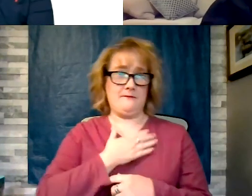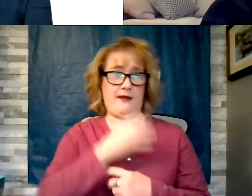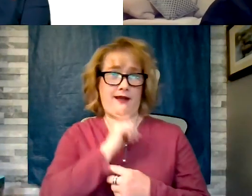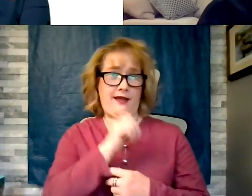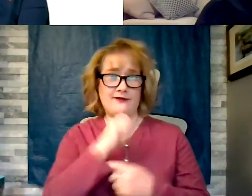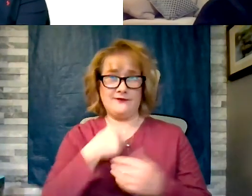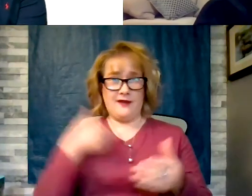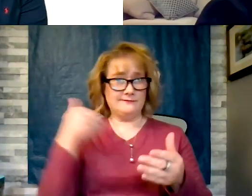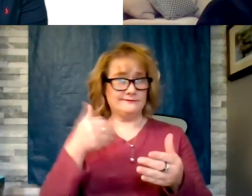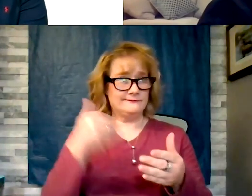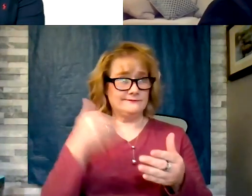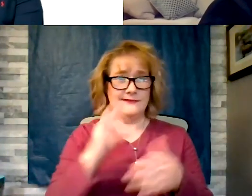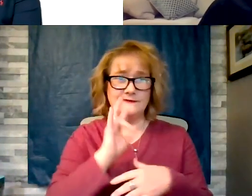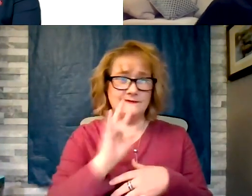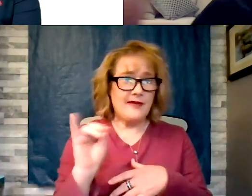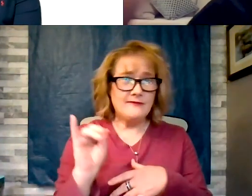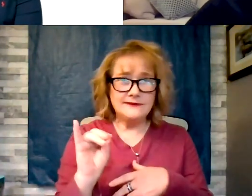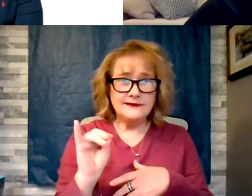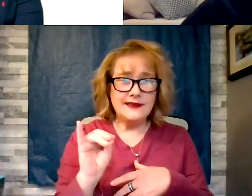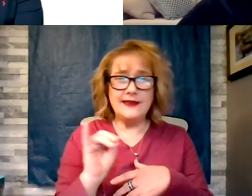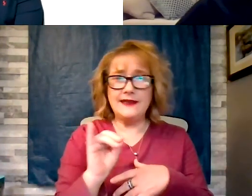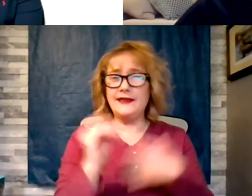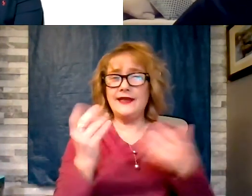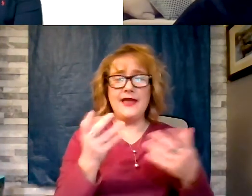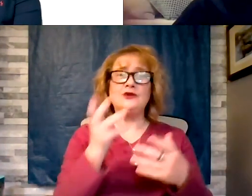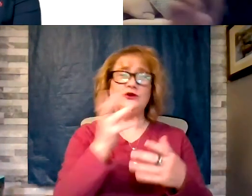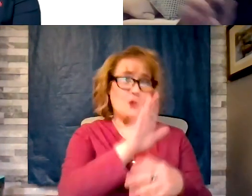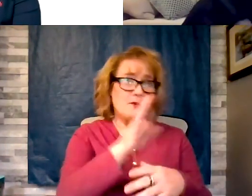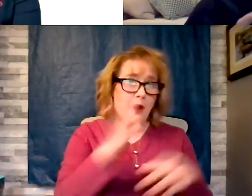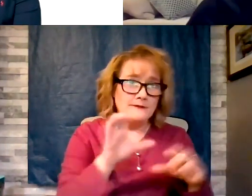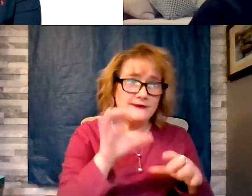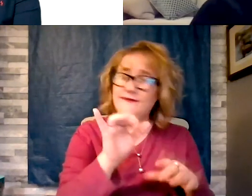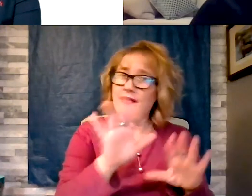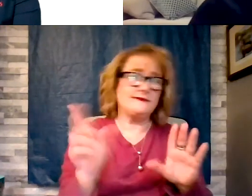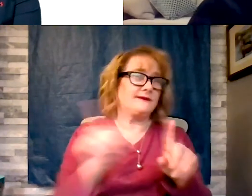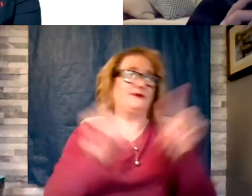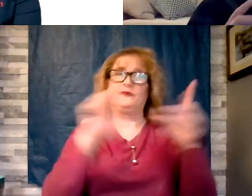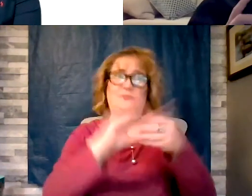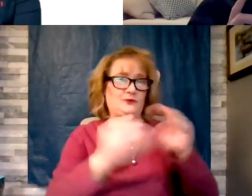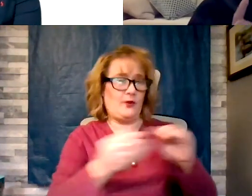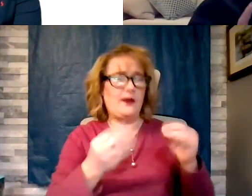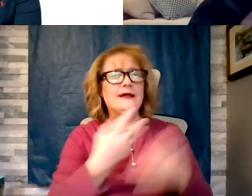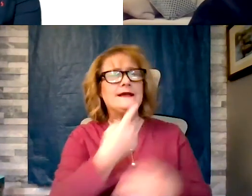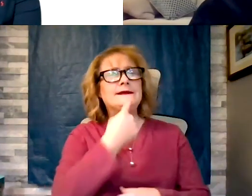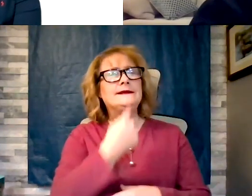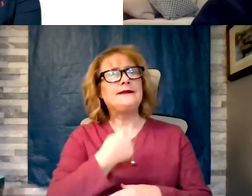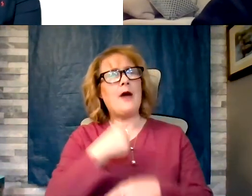mom did it, that's another story. Tell me about dietary diabetes and diabetes. That's